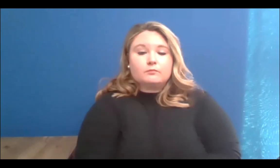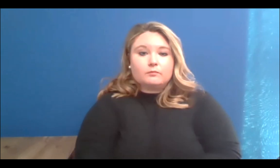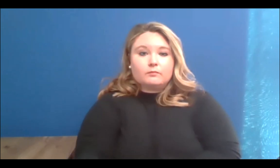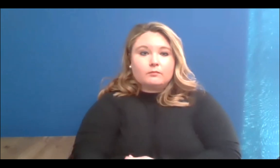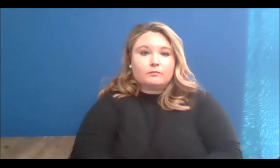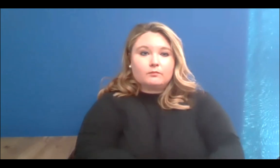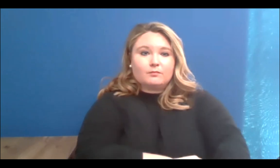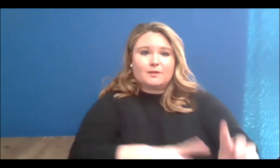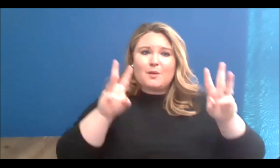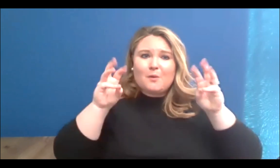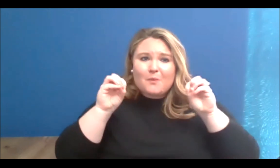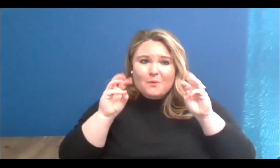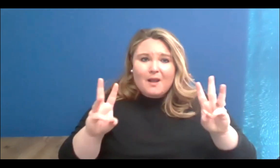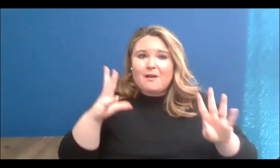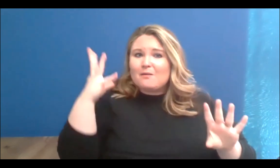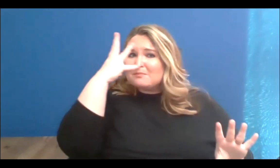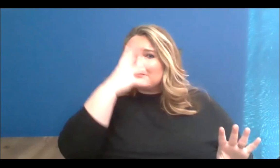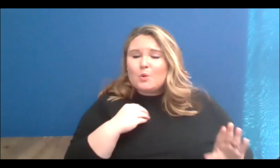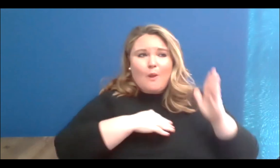Wow, that was such a beautiful mural! I can't wait to see it in person